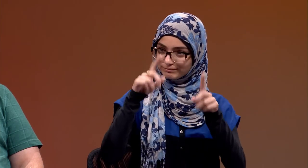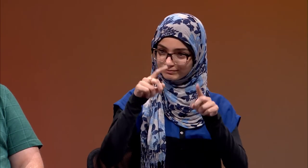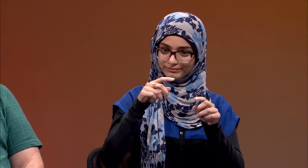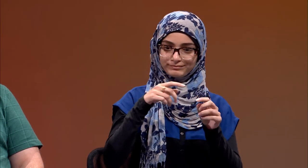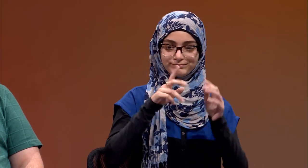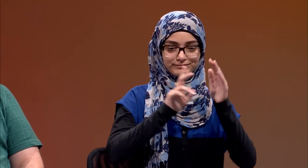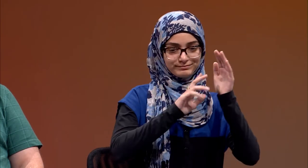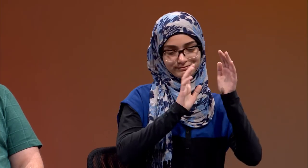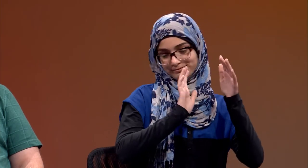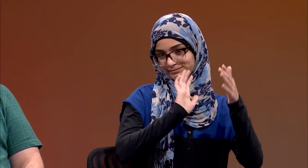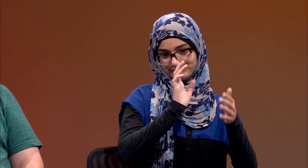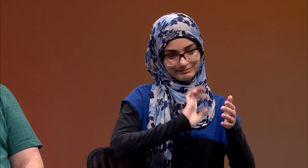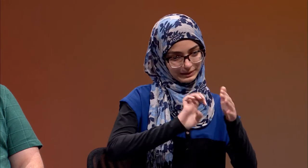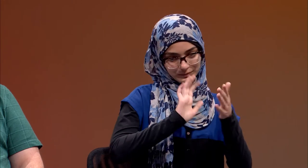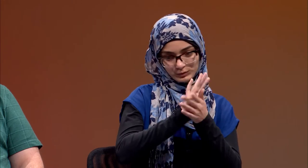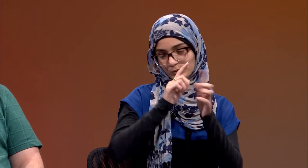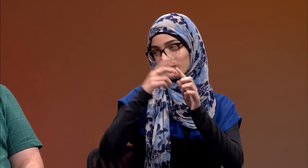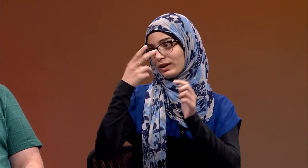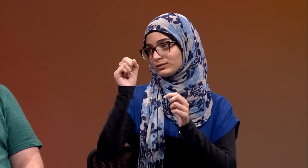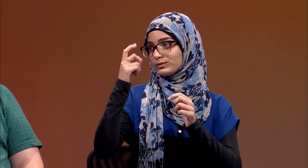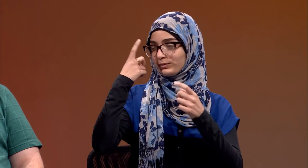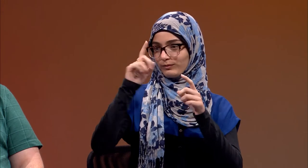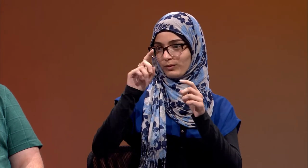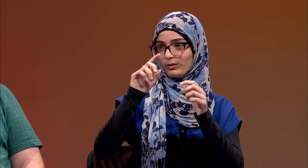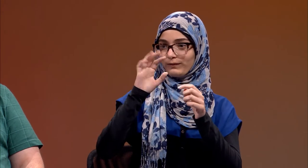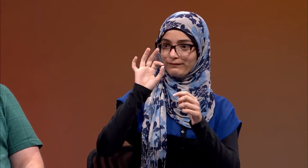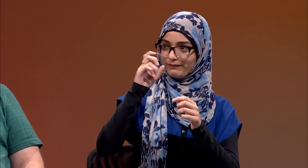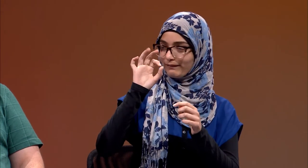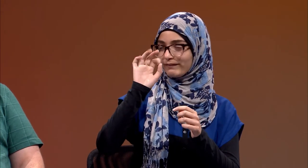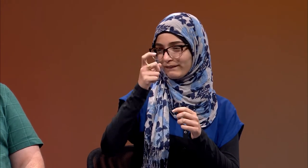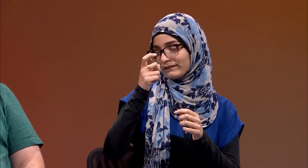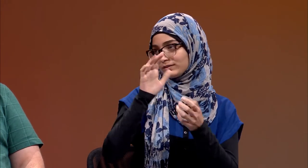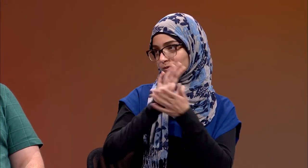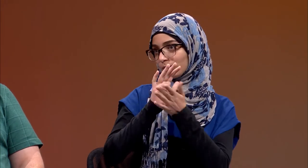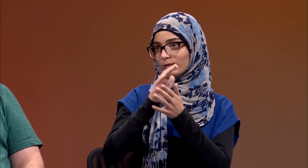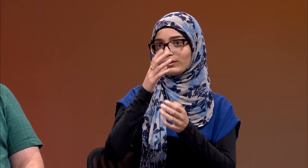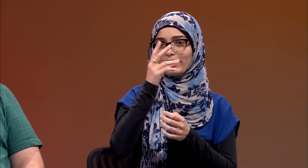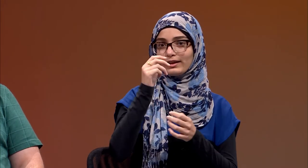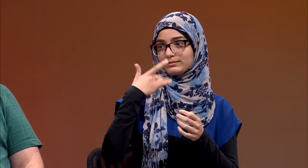[Interpreter] I grew up here in Fairfax County from elementary school through high school.